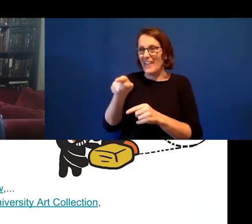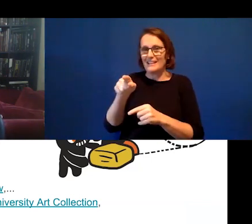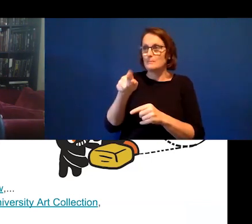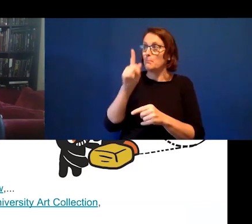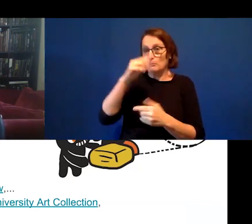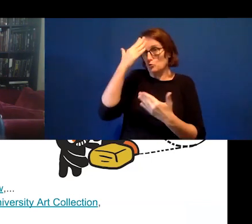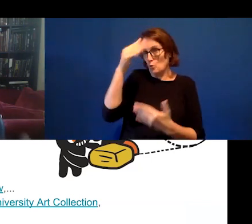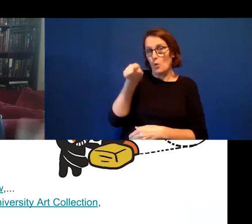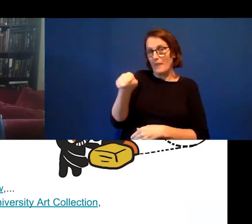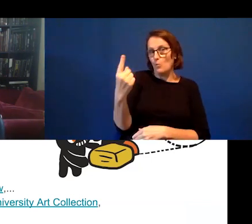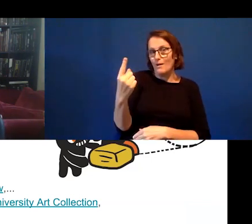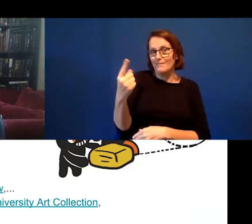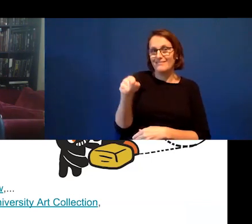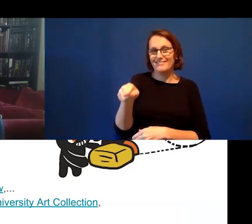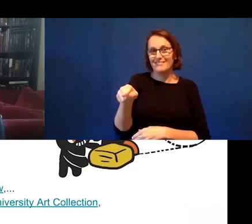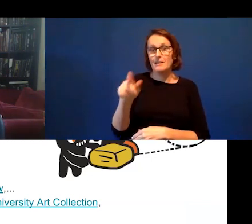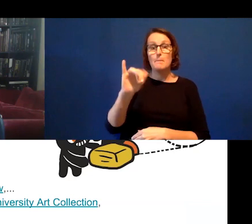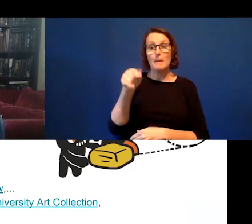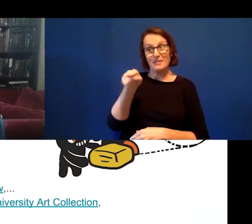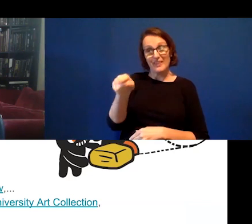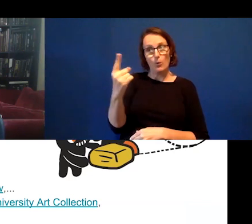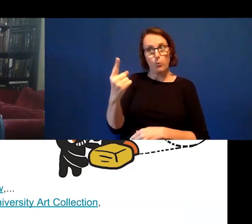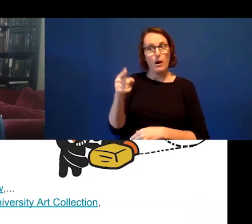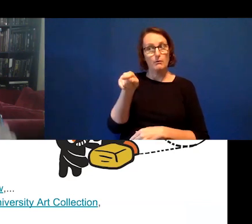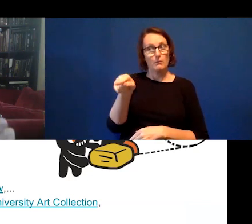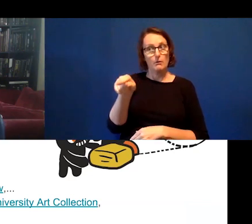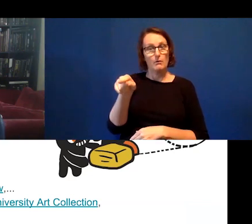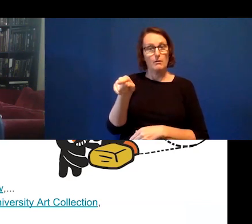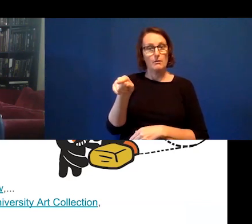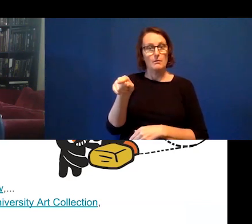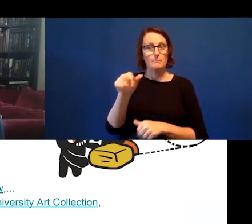What if the lesser known ones are actually more ethical? Or they